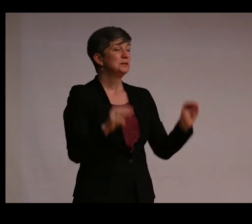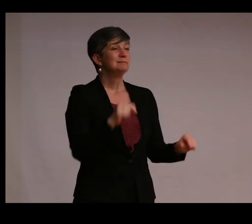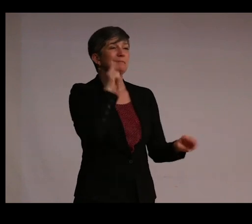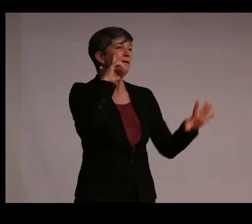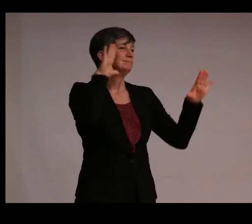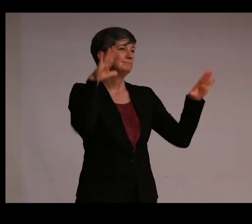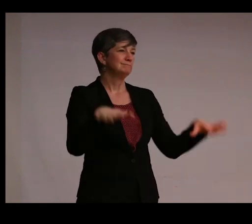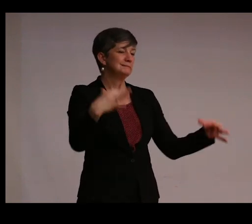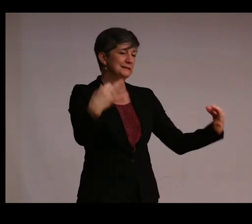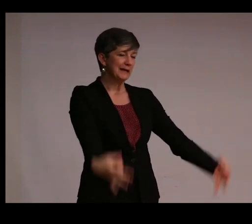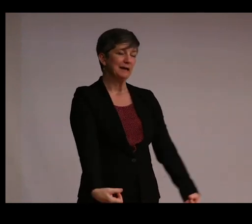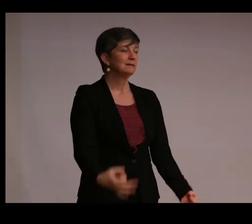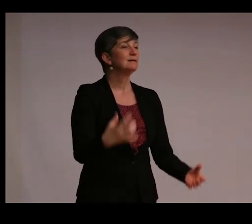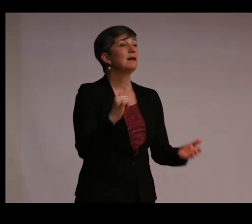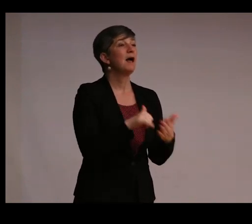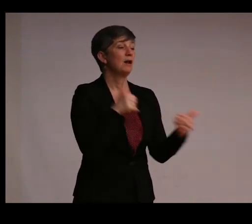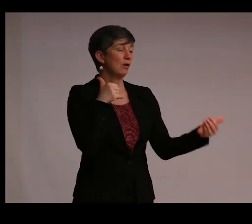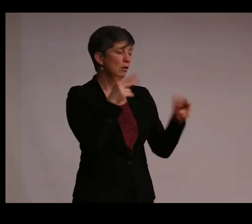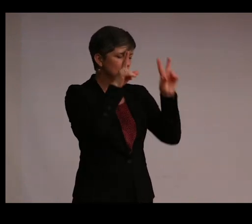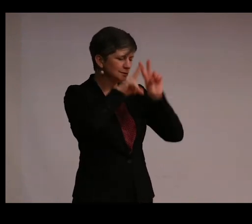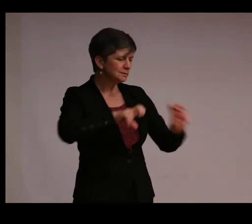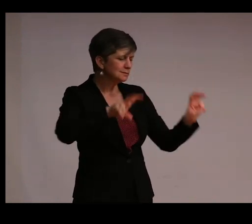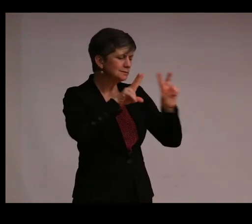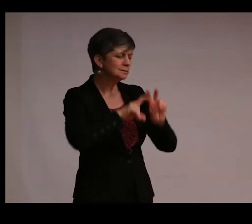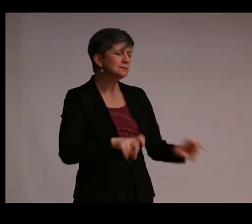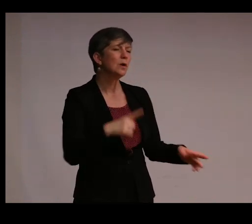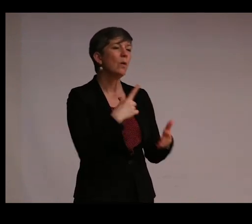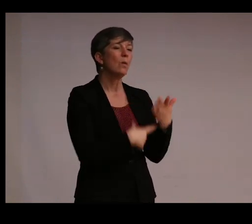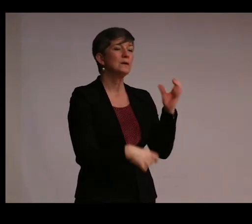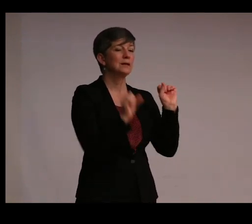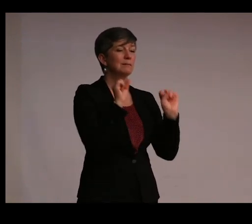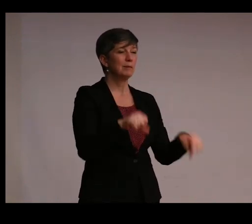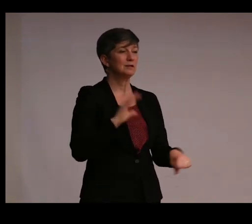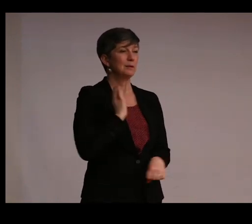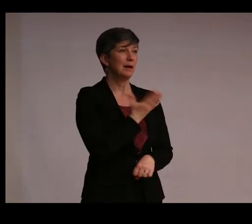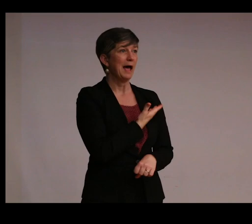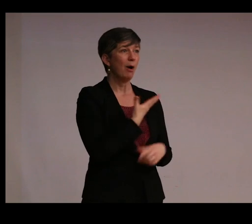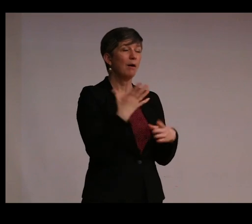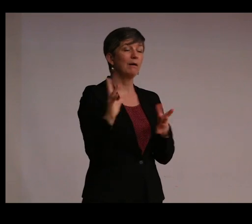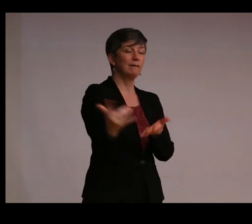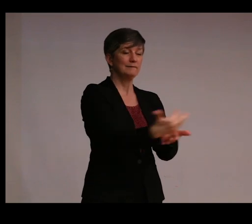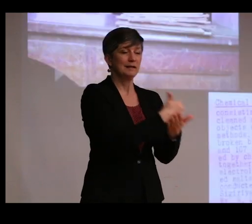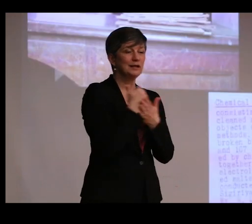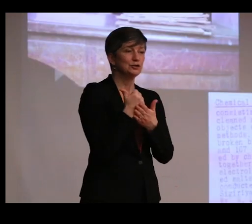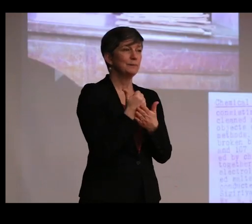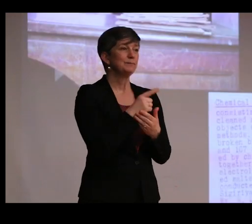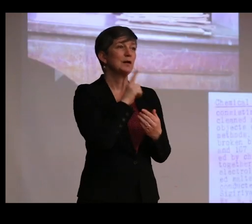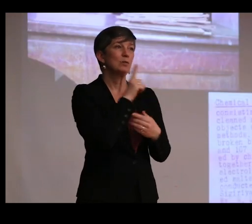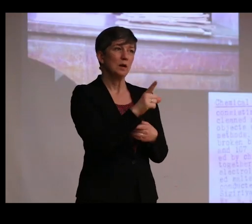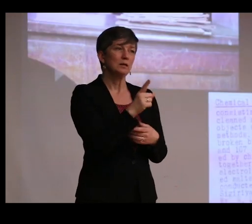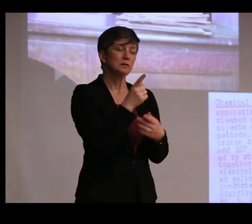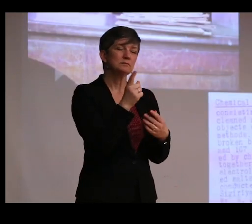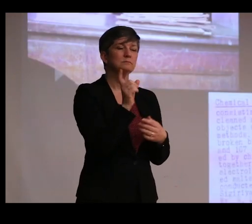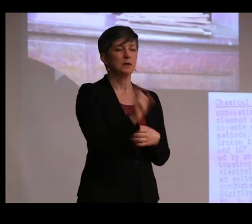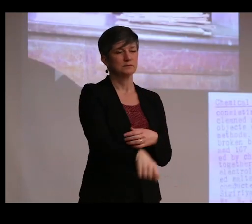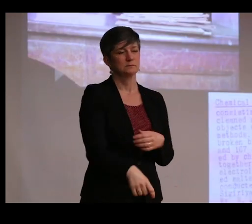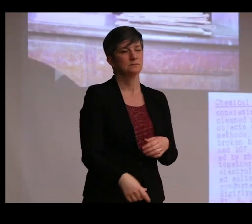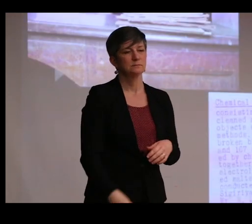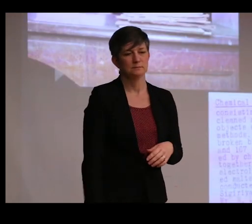And a closer look at what's possible in our collections is really warranted.